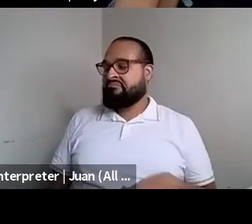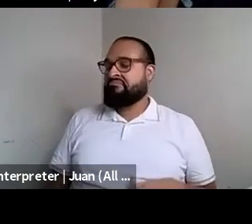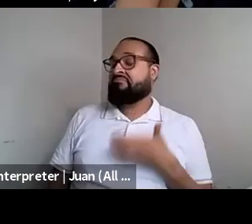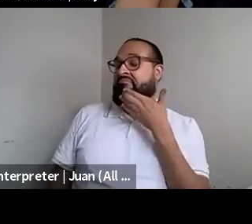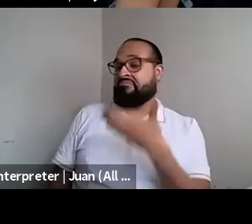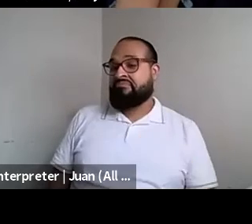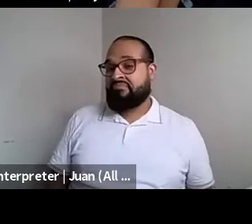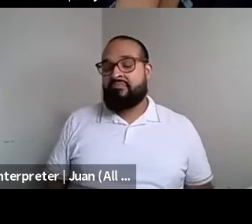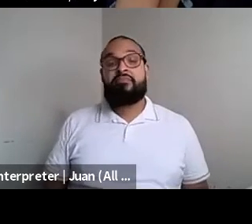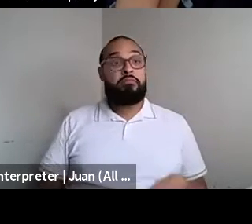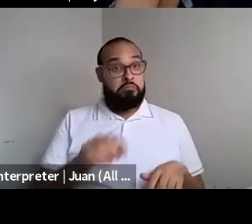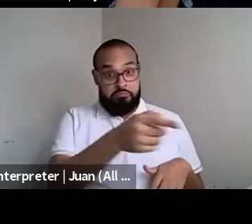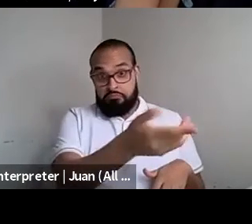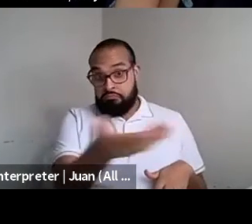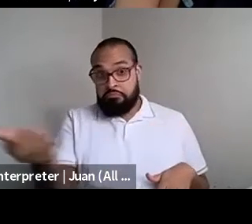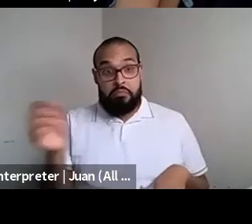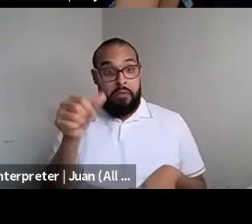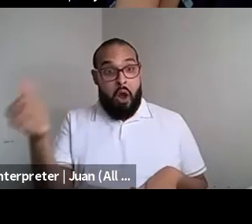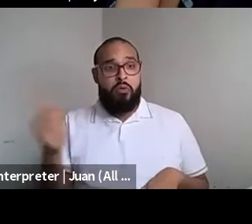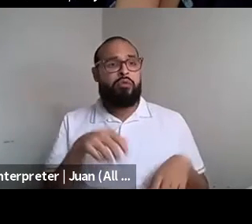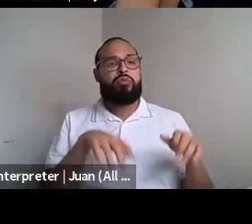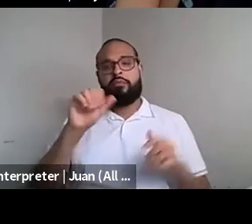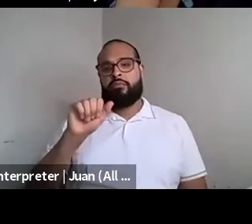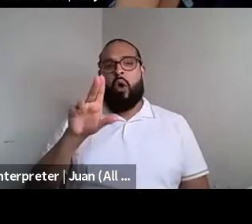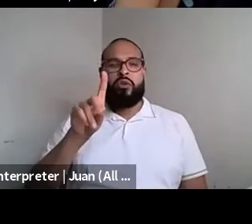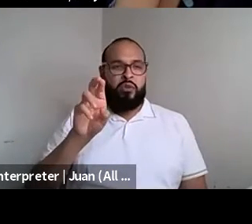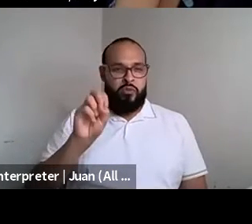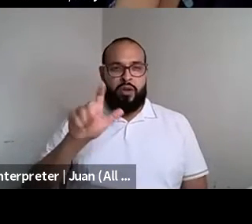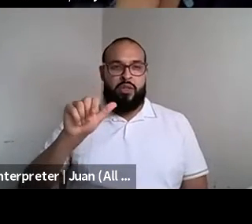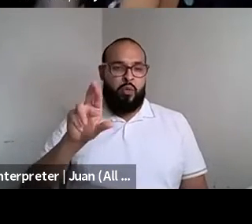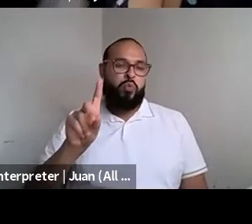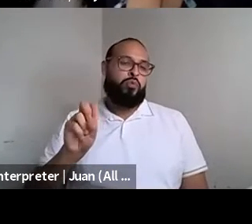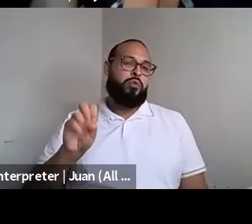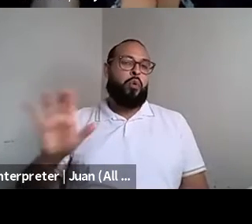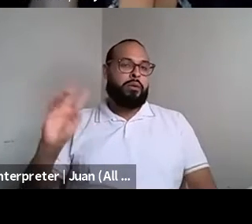Kenyon Farrow (he/him/his): Other responses to our Lord's framing for you. Kenyon Farrow (he/him/his): To be erotic and how it shows up in your work.